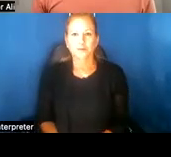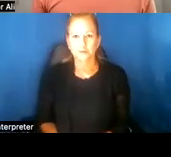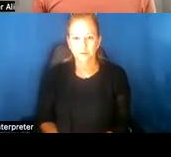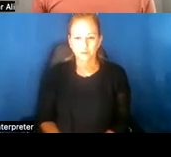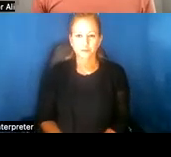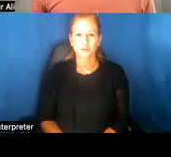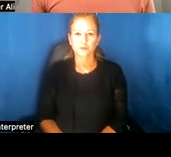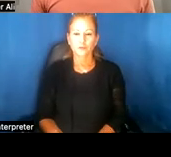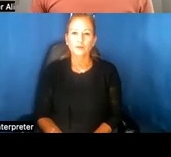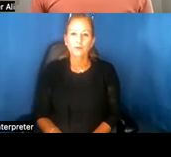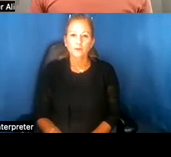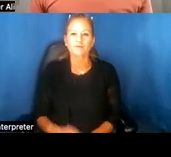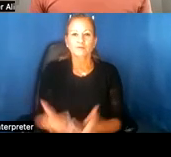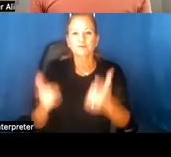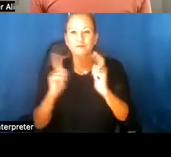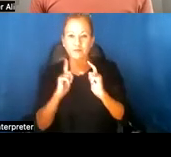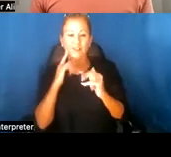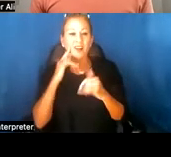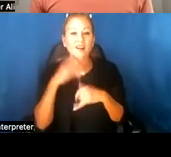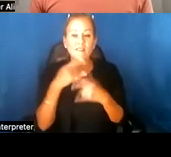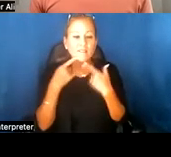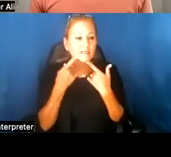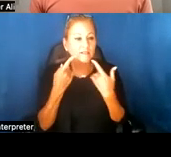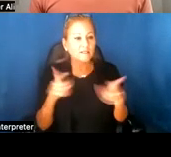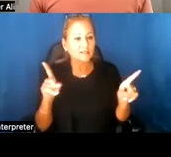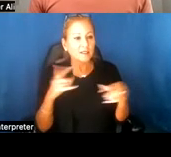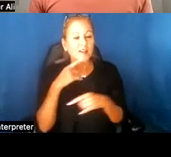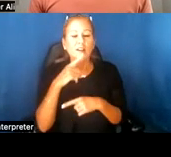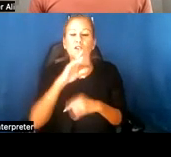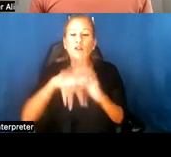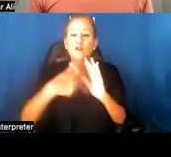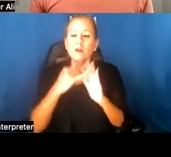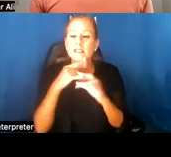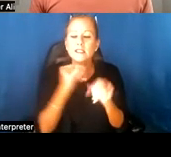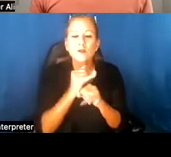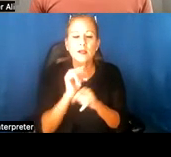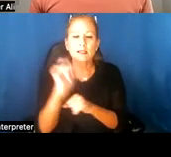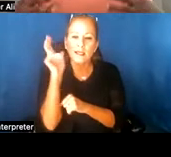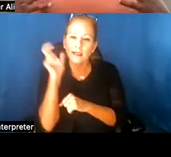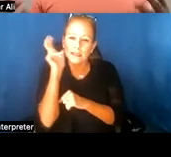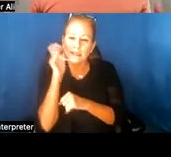Finally is the role of the institution as a listening institution to activate